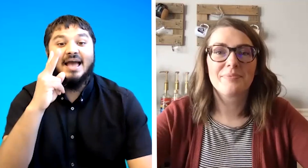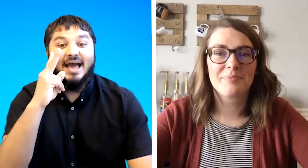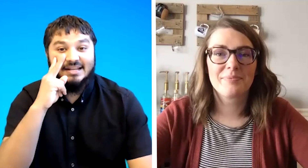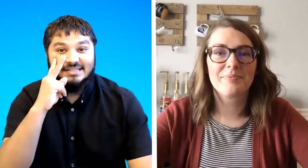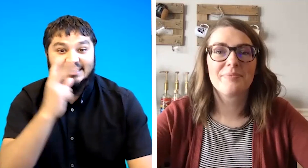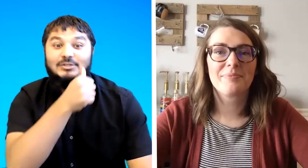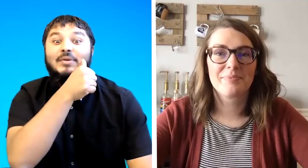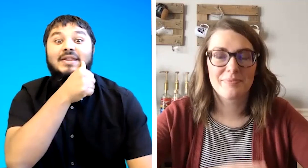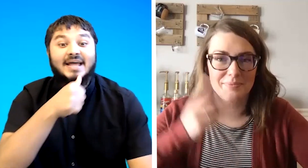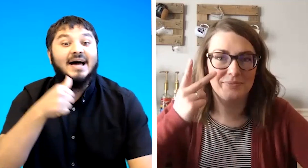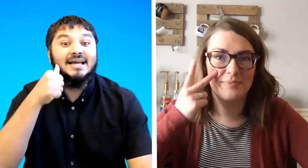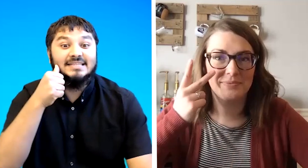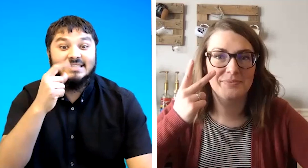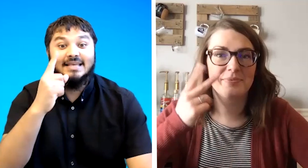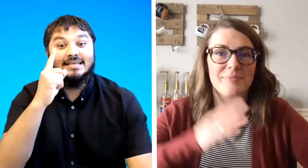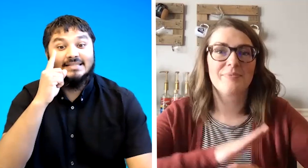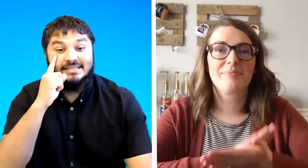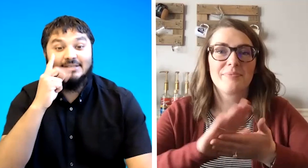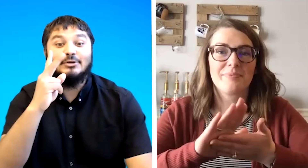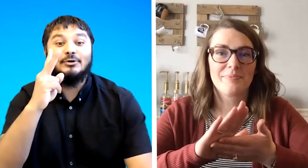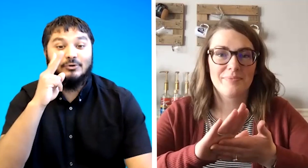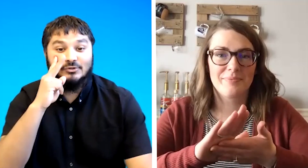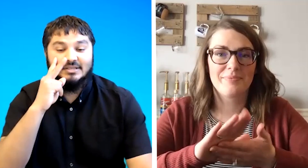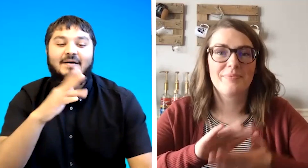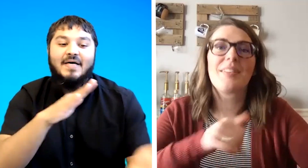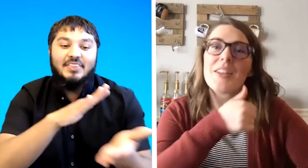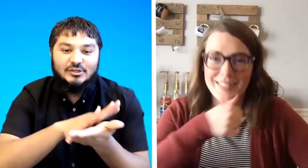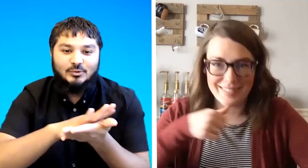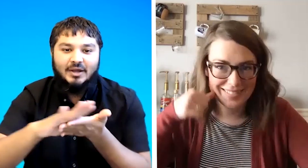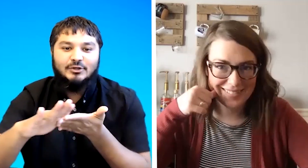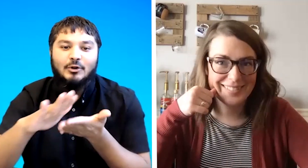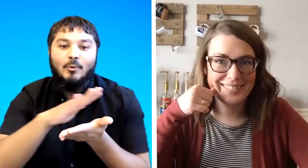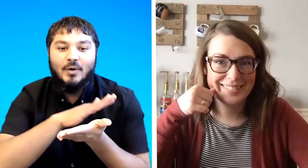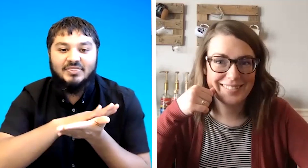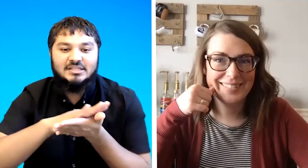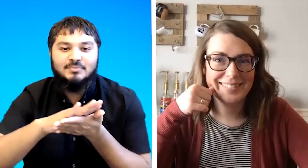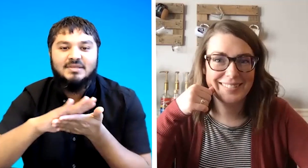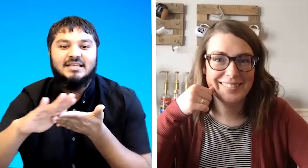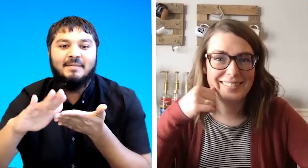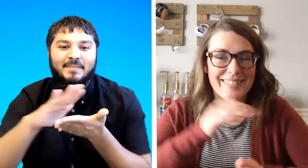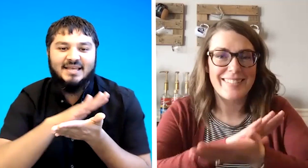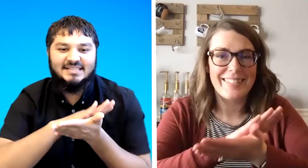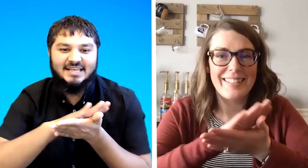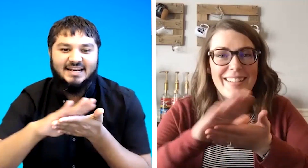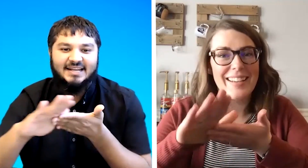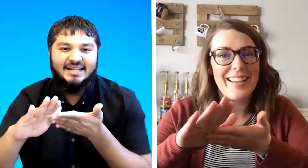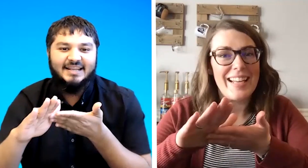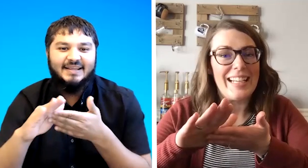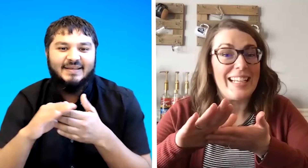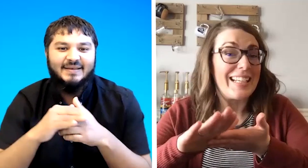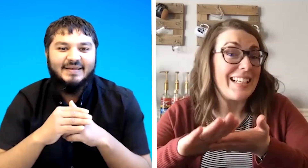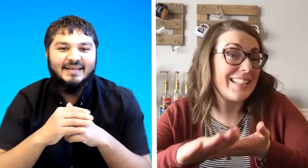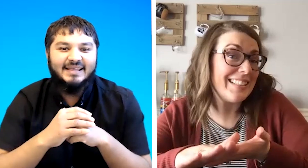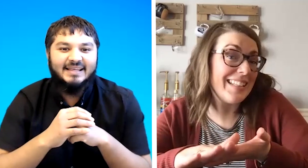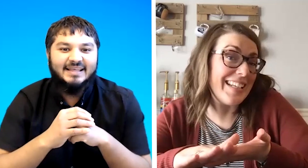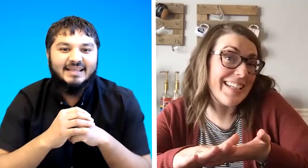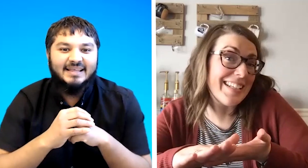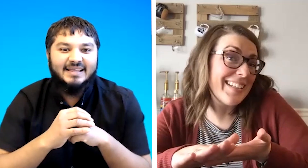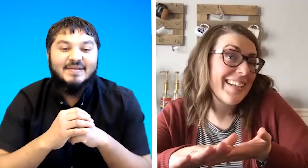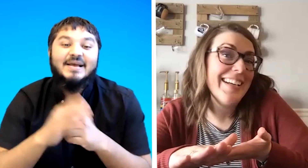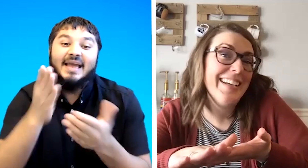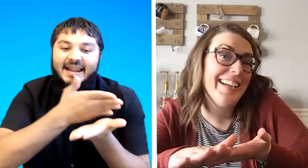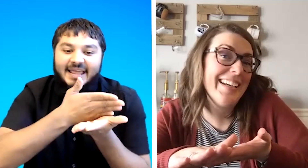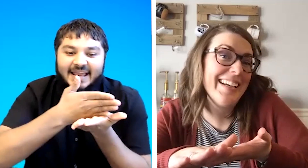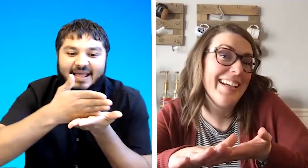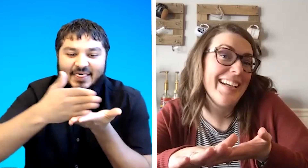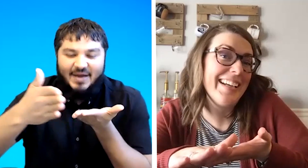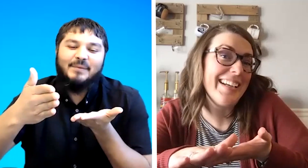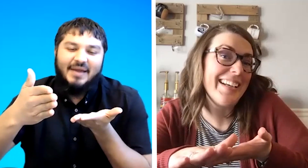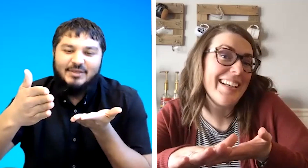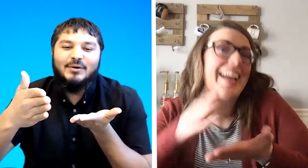and c so nice c or c this one do you know what this means in bsl clean clean that way you could